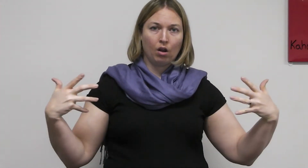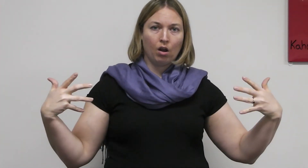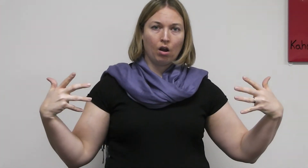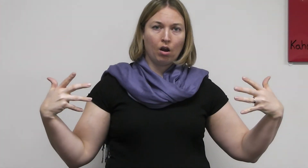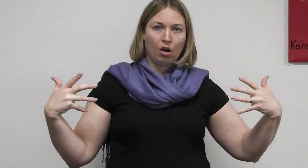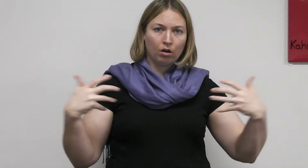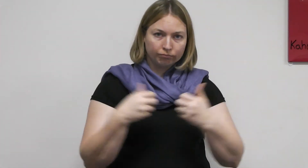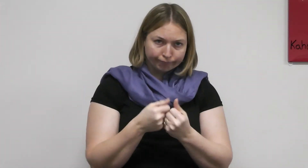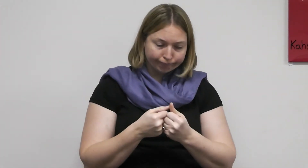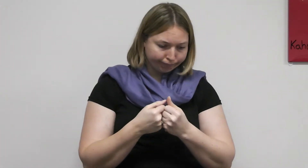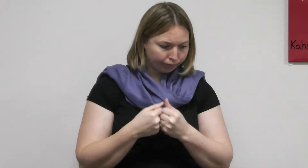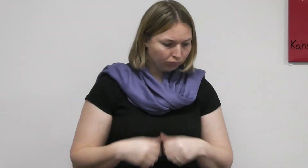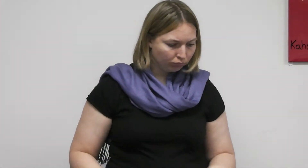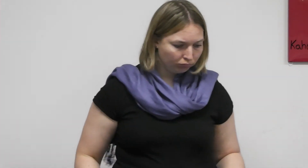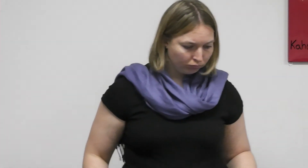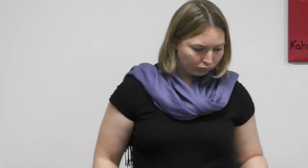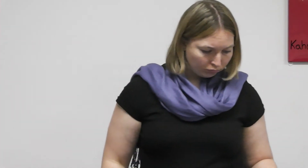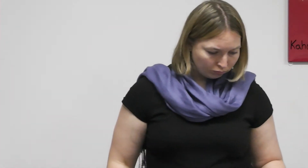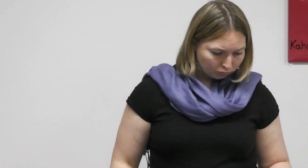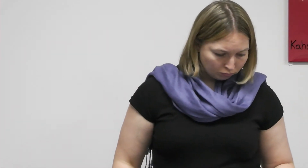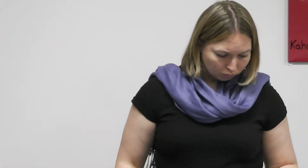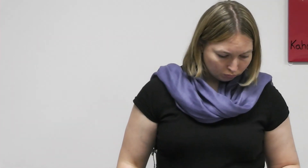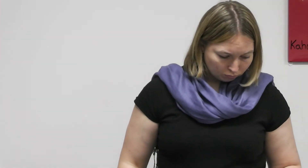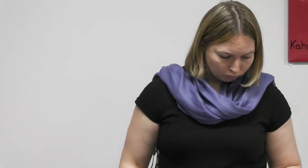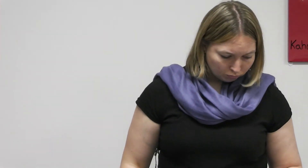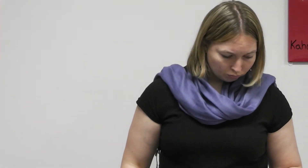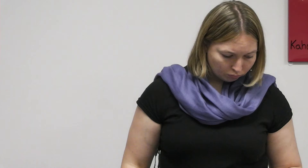DIE/DEAD